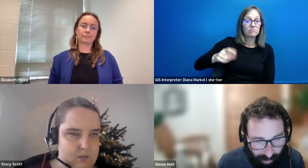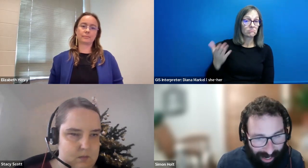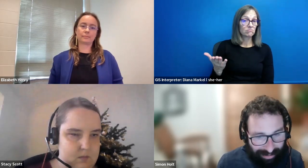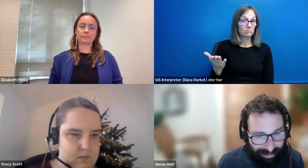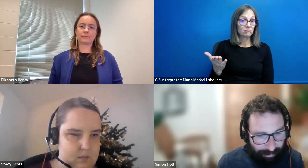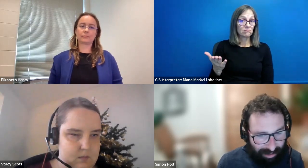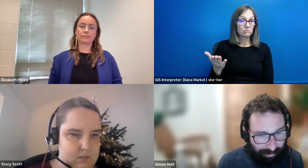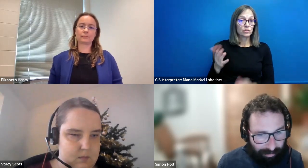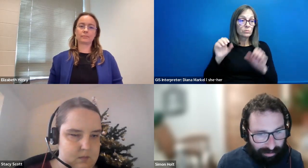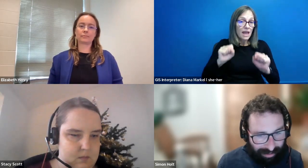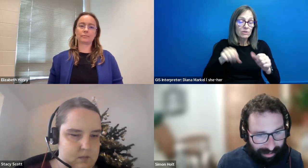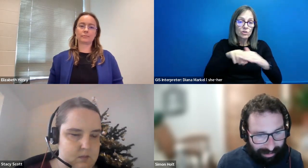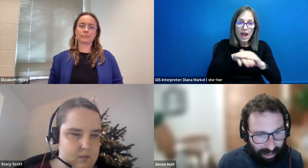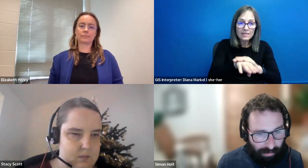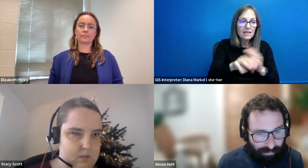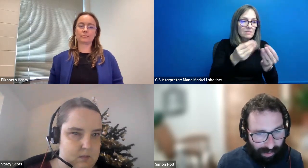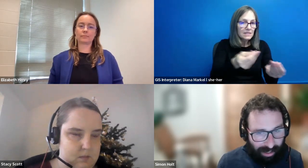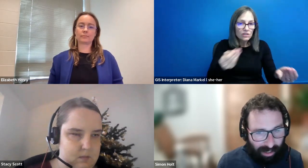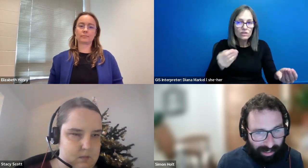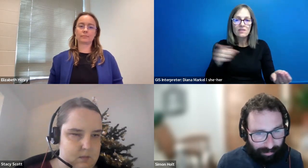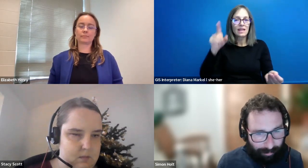Simon Holt: access the materials they need for their learning.